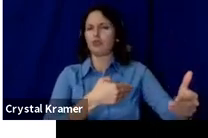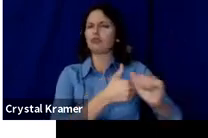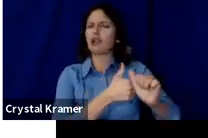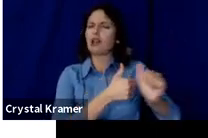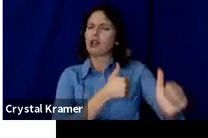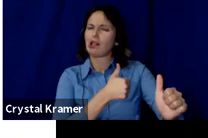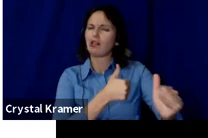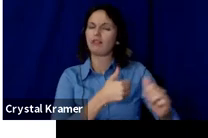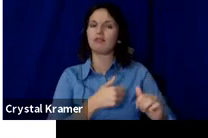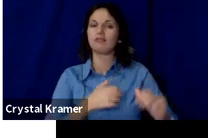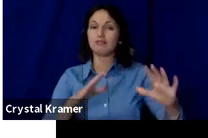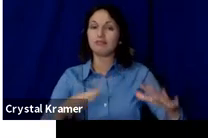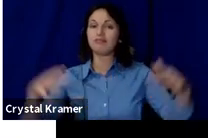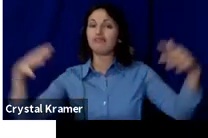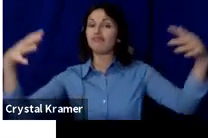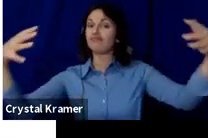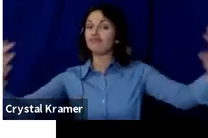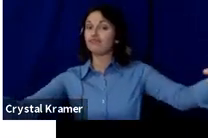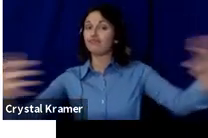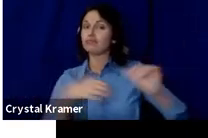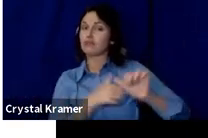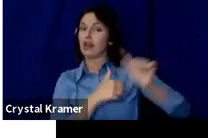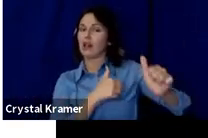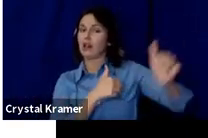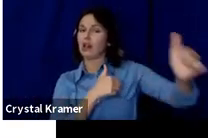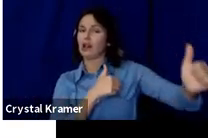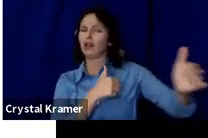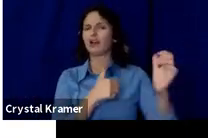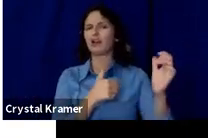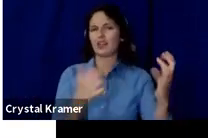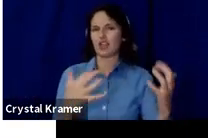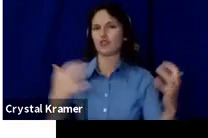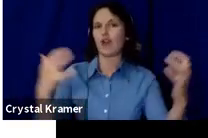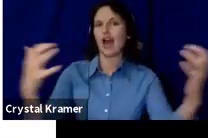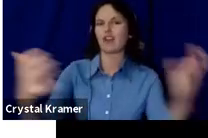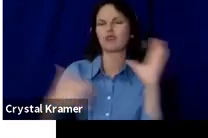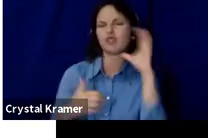Then there is the crowd, the strangers.